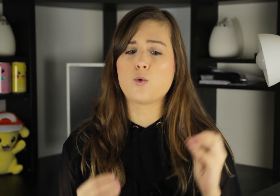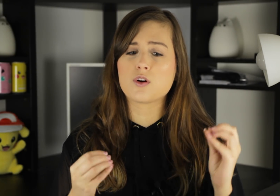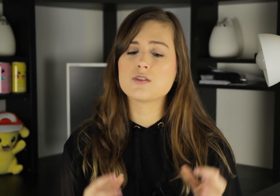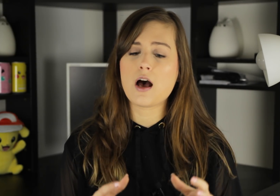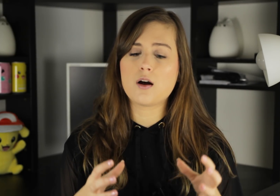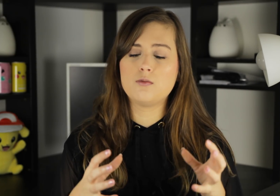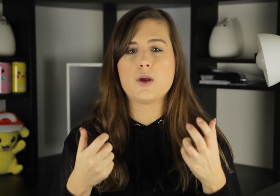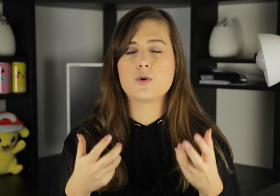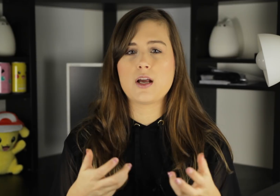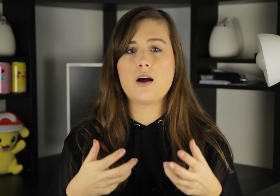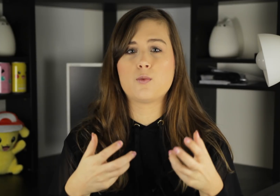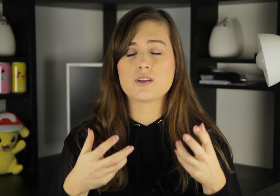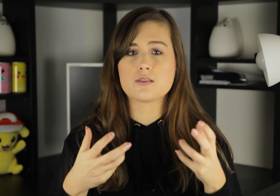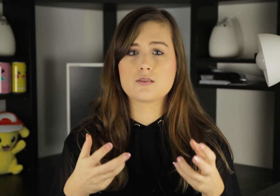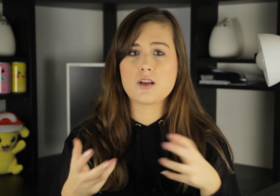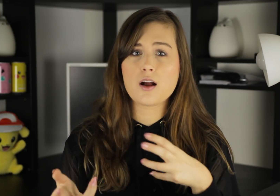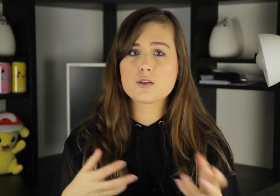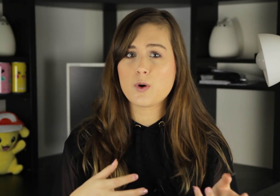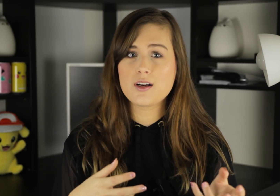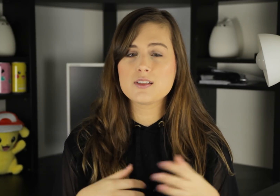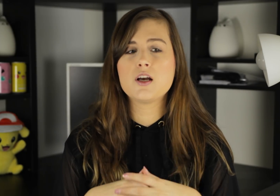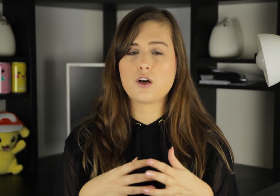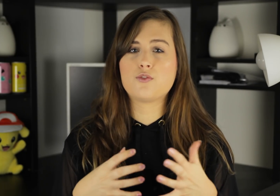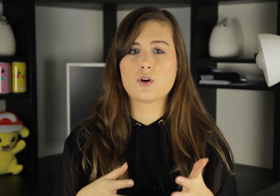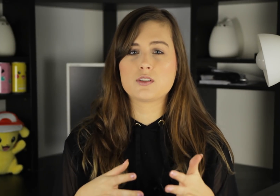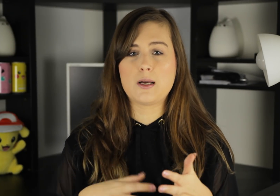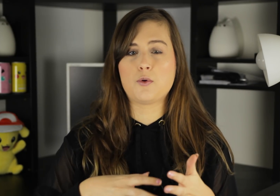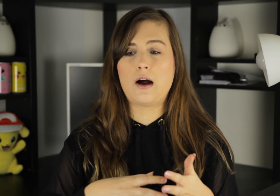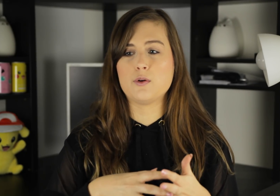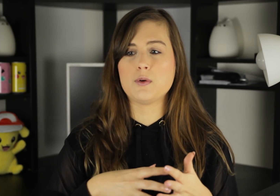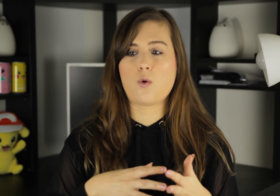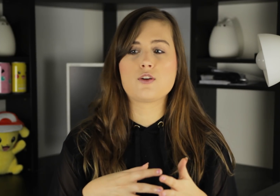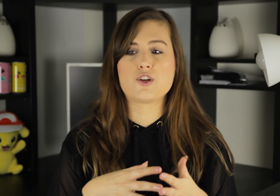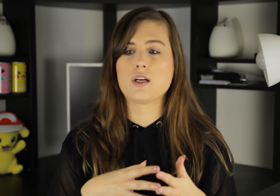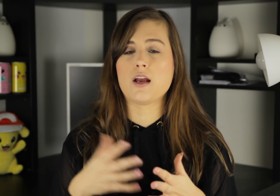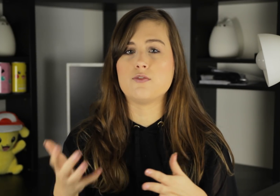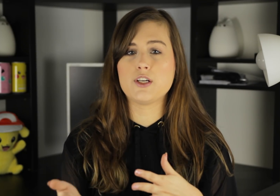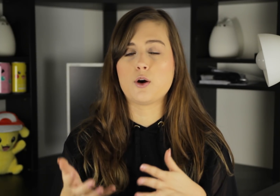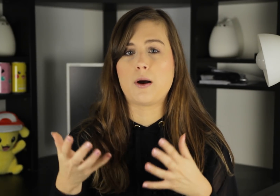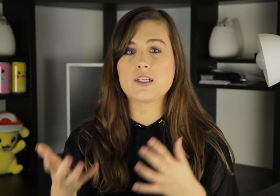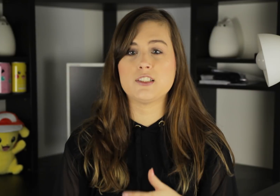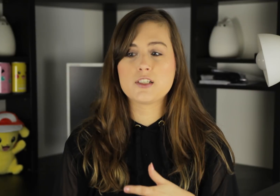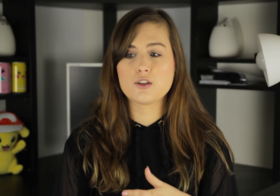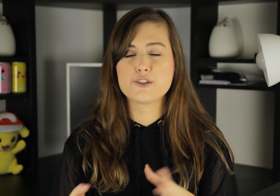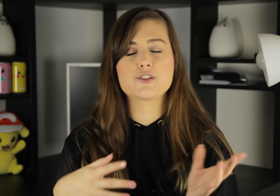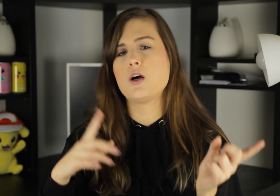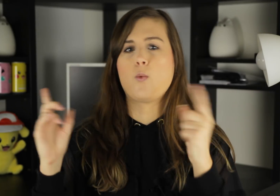were not--they were not what the text was. So, for example, I would be watching a video about concealers,